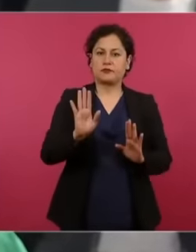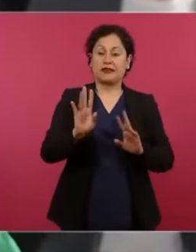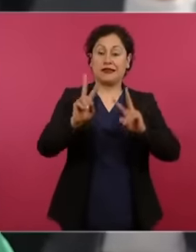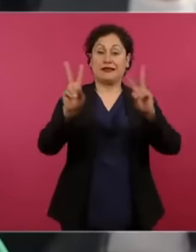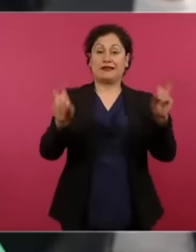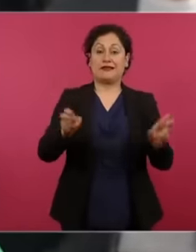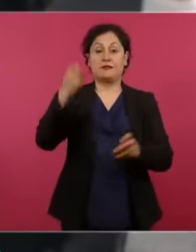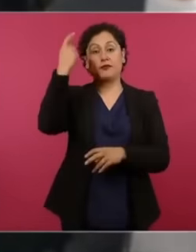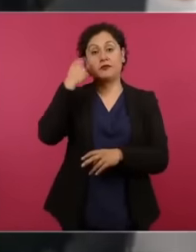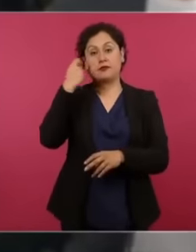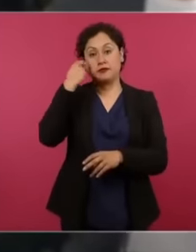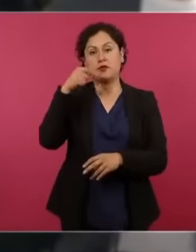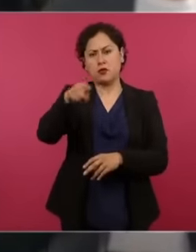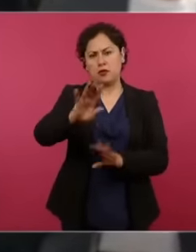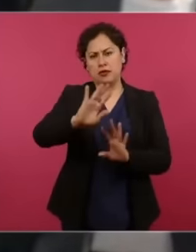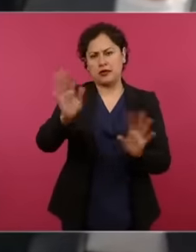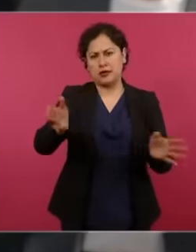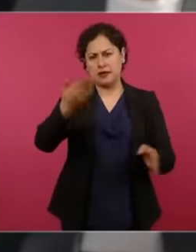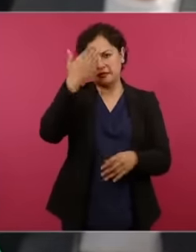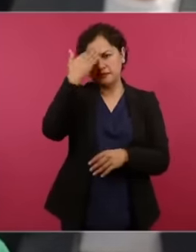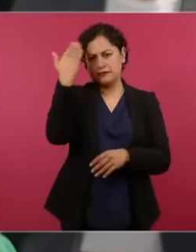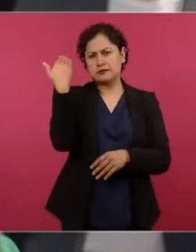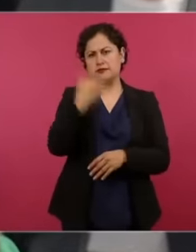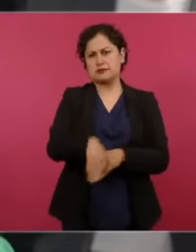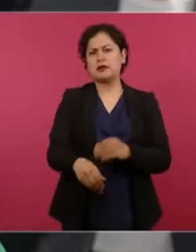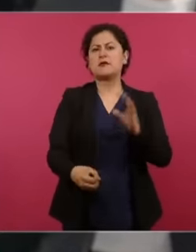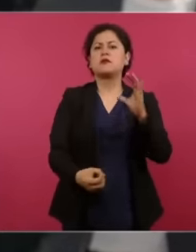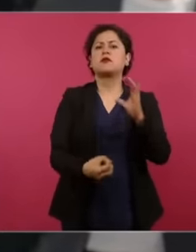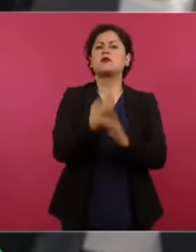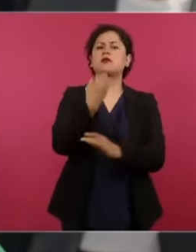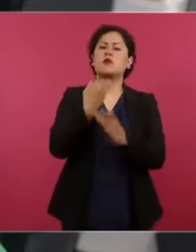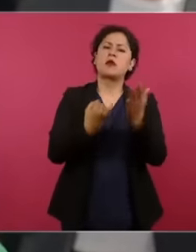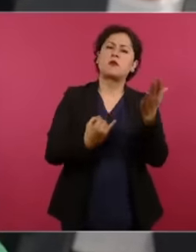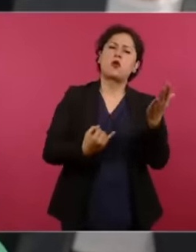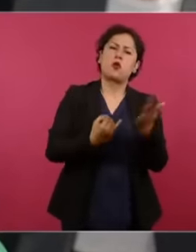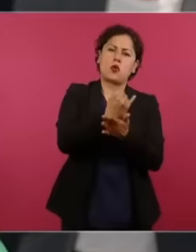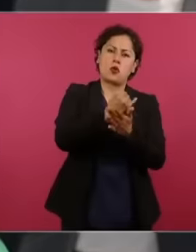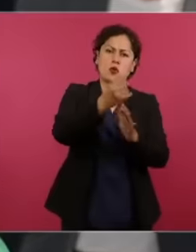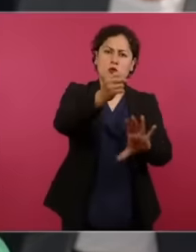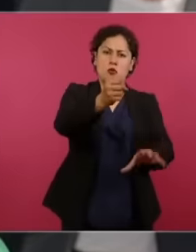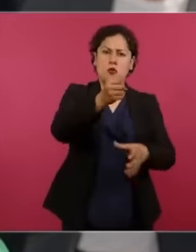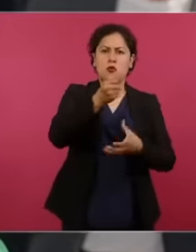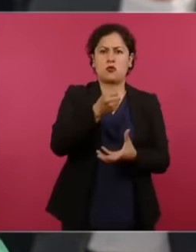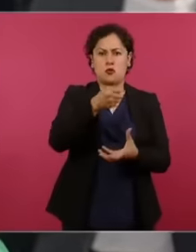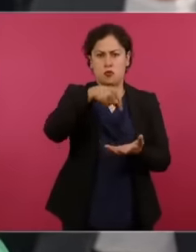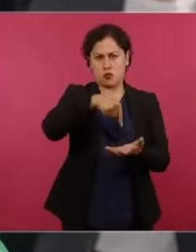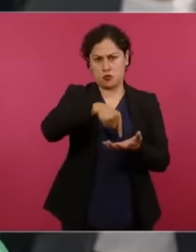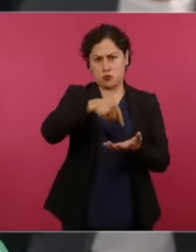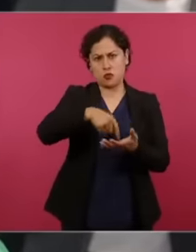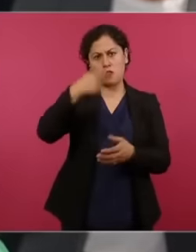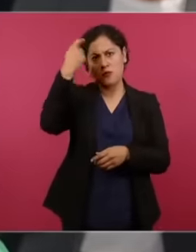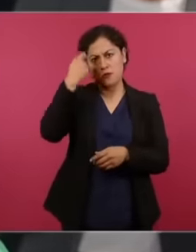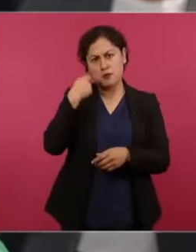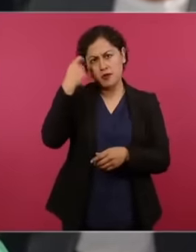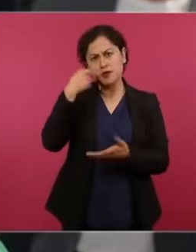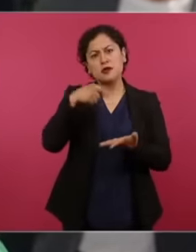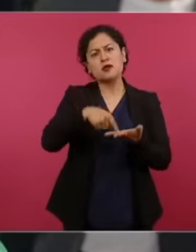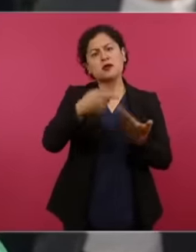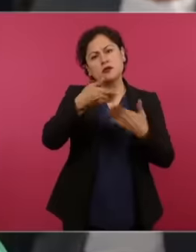here it was signed eh it is already close to eh operational and it has to do with the 100% eh of